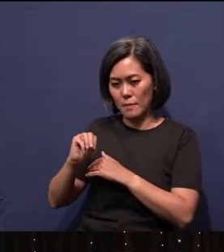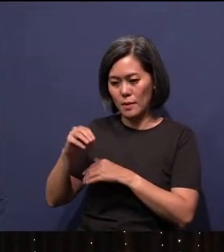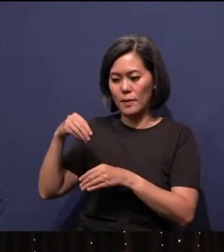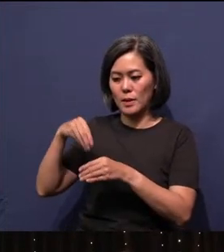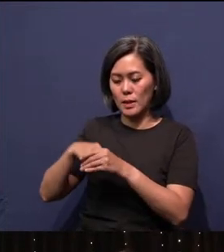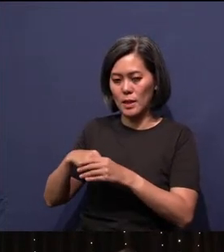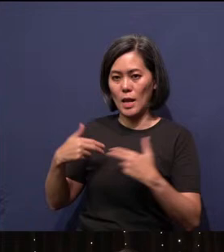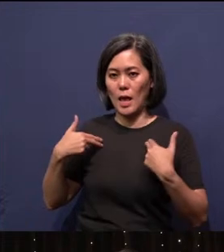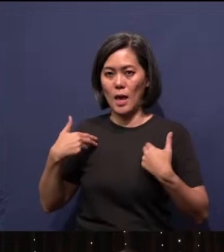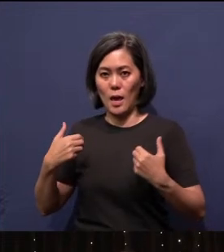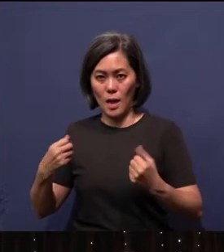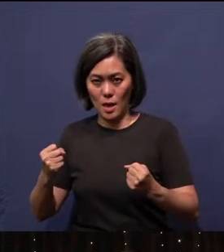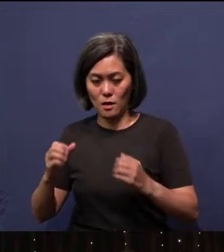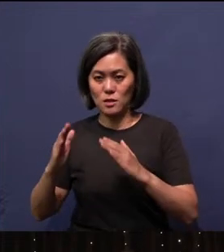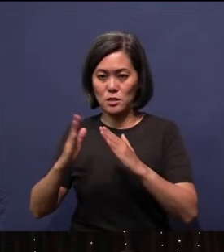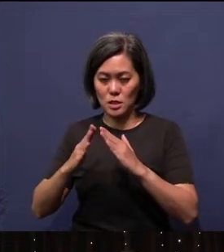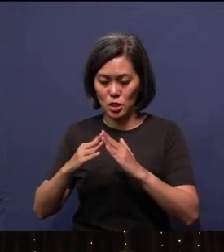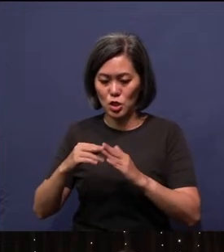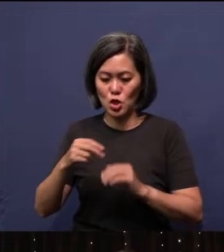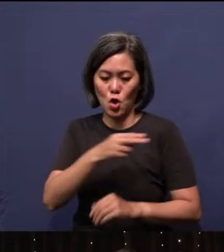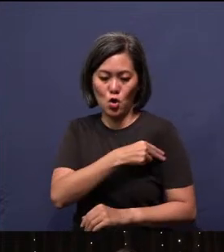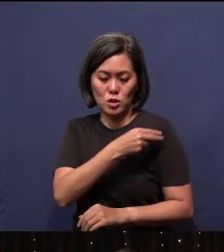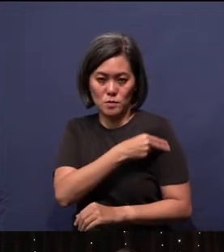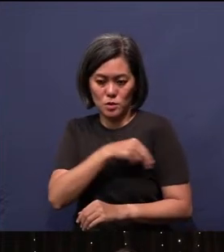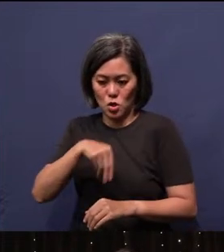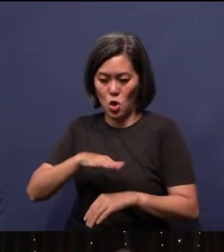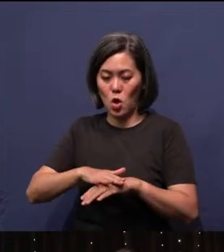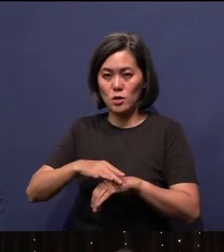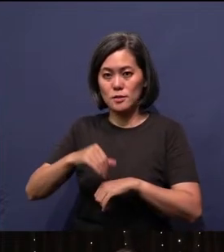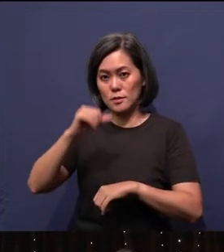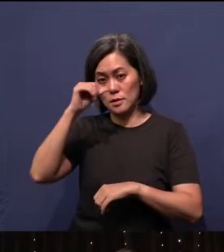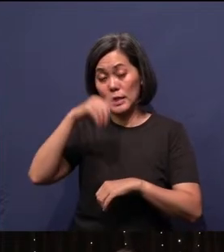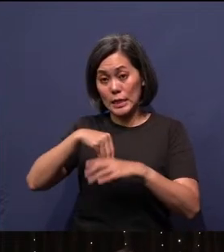Hospital in Assam, India, his earthly journey came to an end.